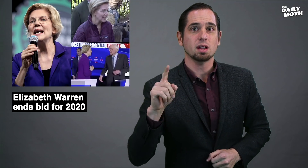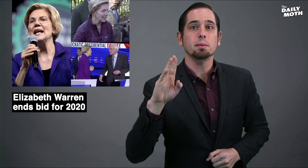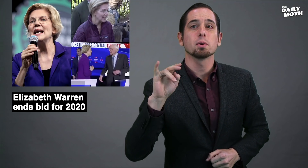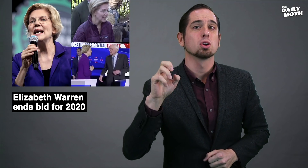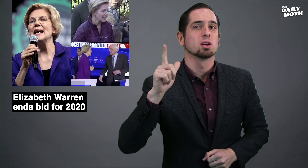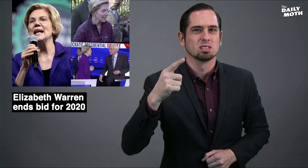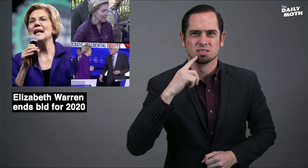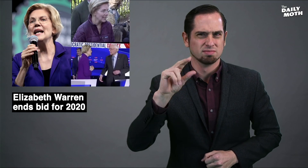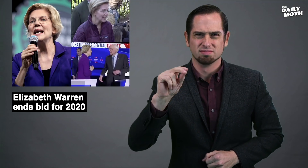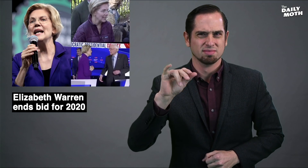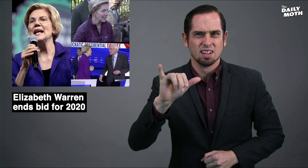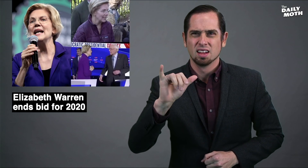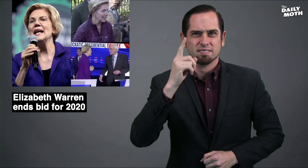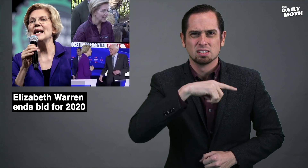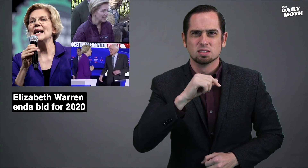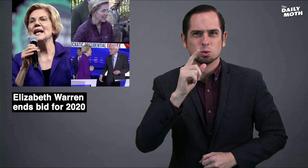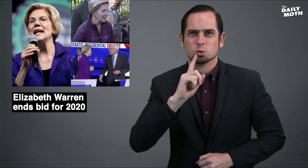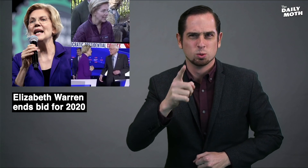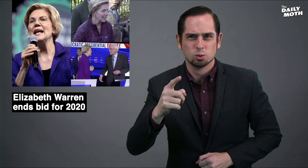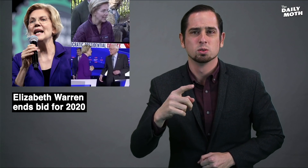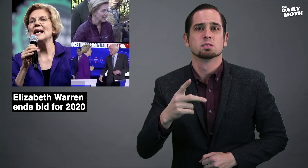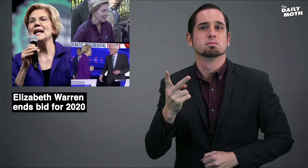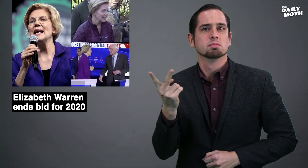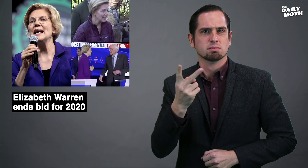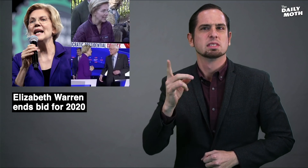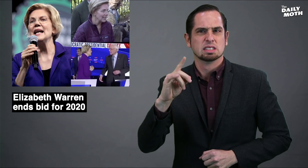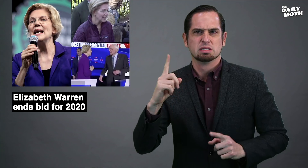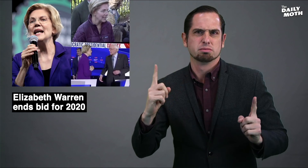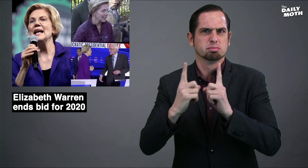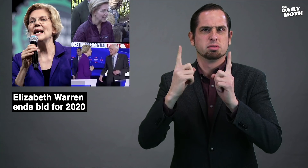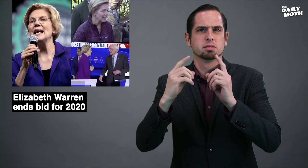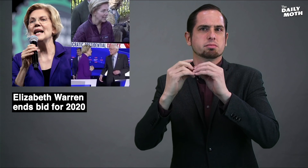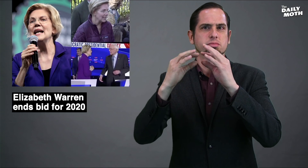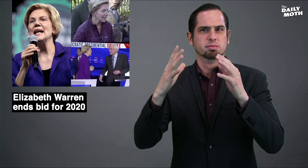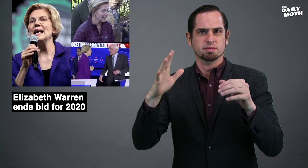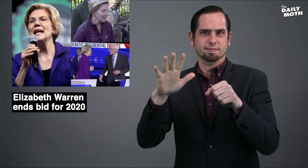Bernie said this was not true and the two had a confrontation